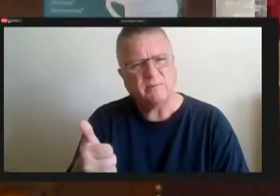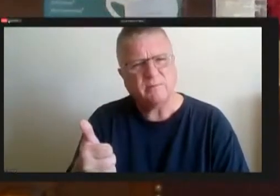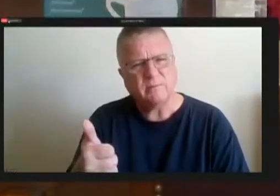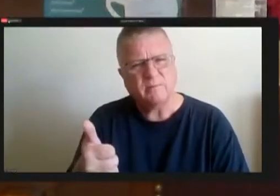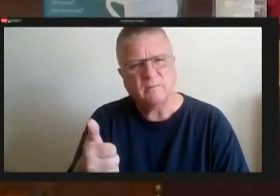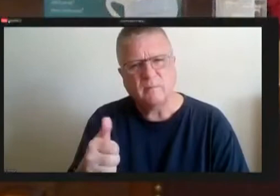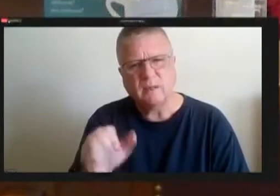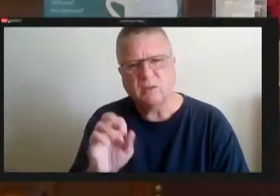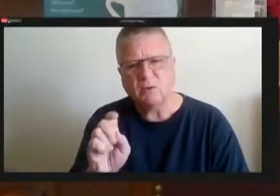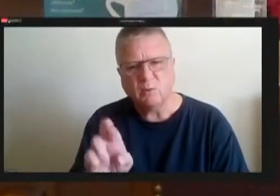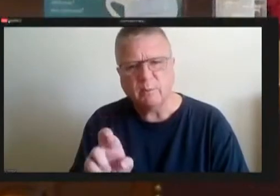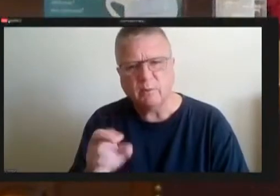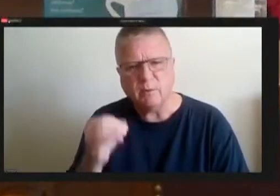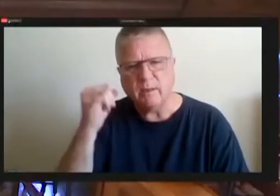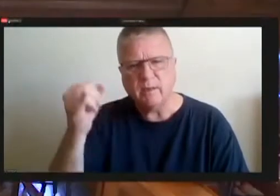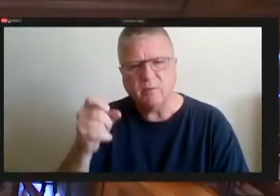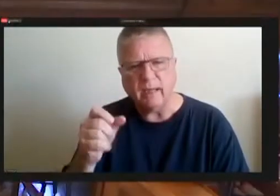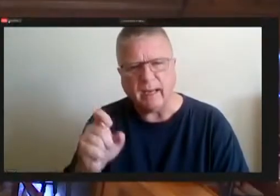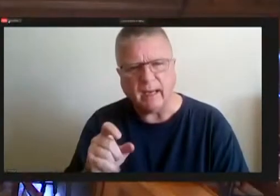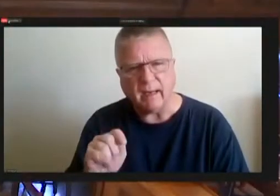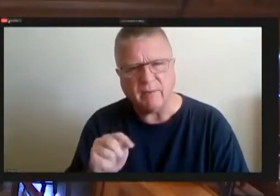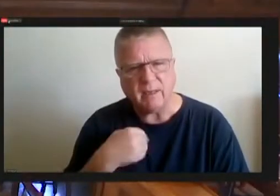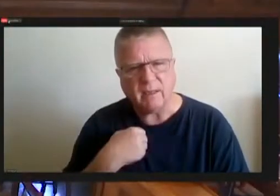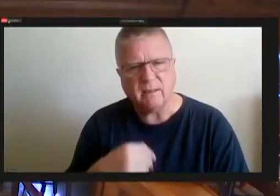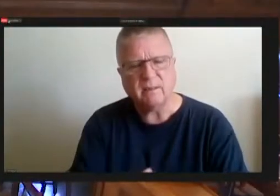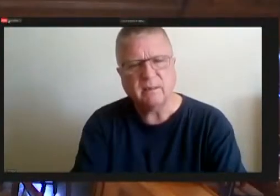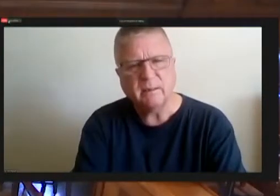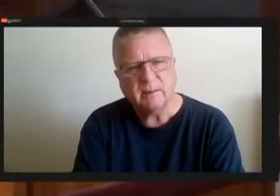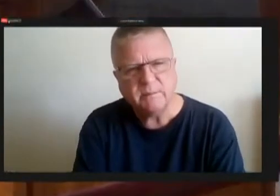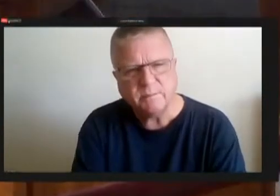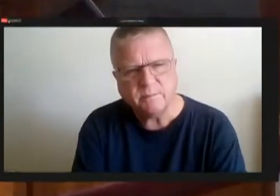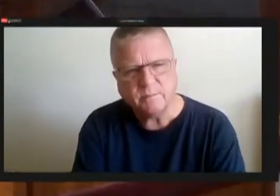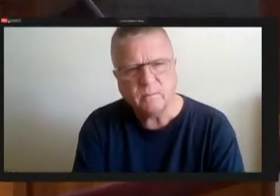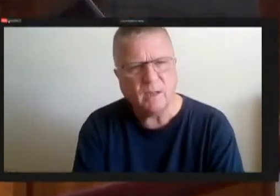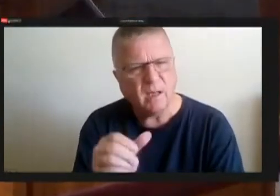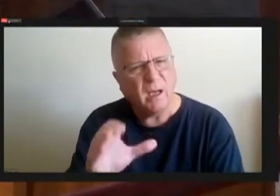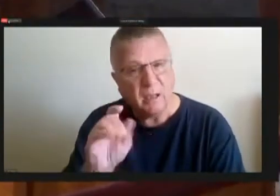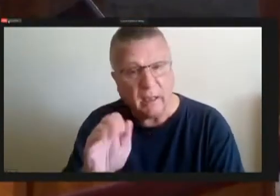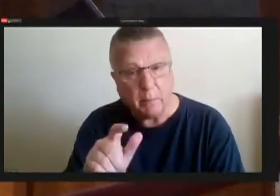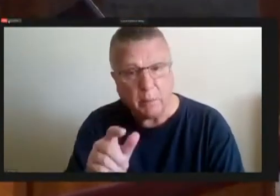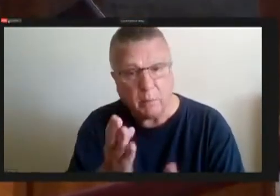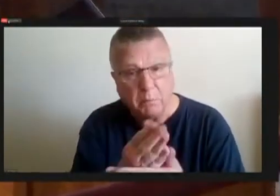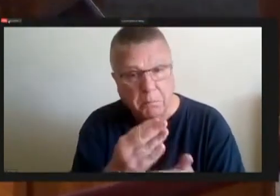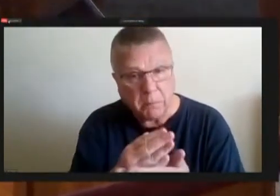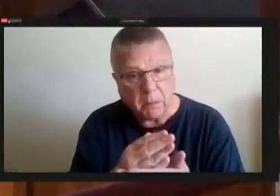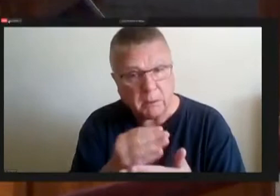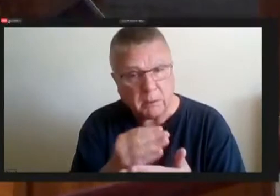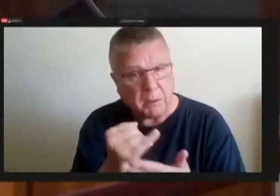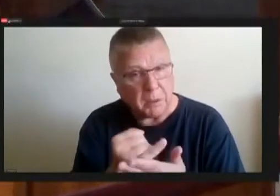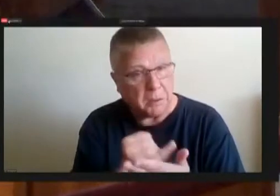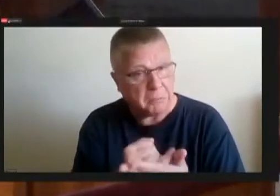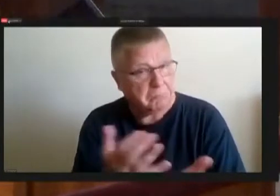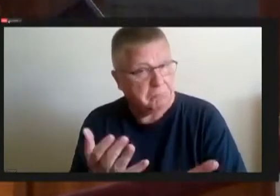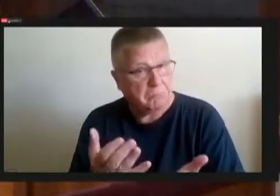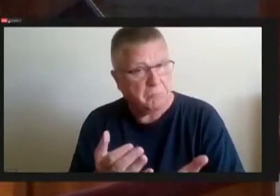Oh, you think that it's a capital budget item so it can be reallocated any with the beer.